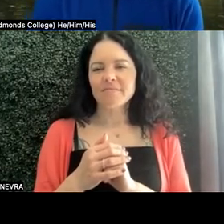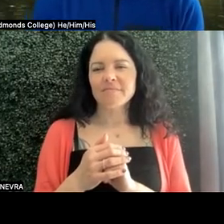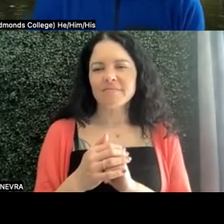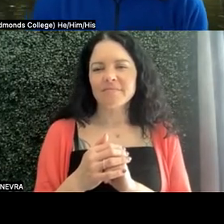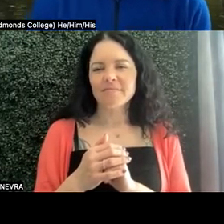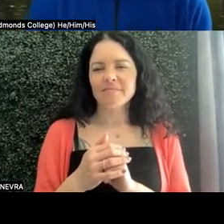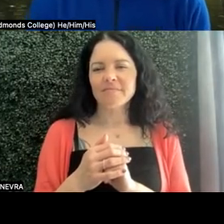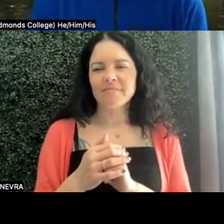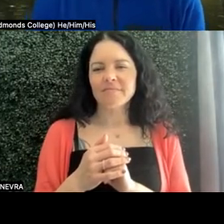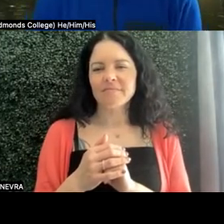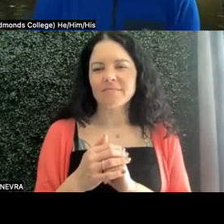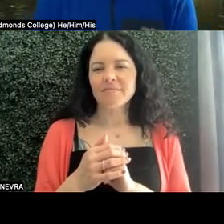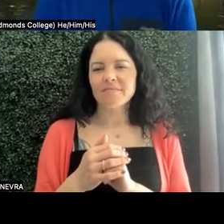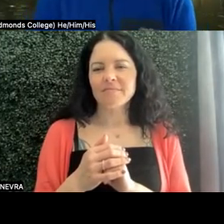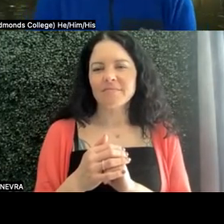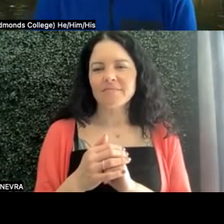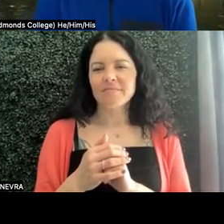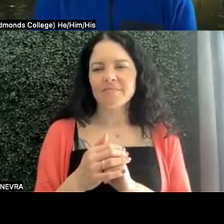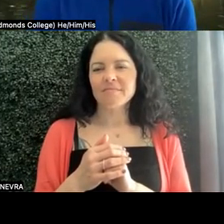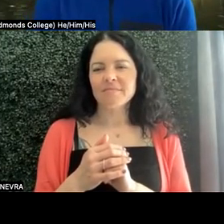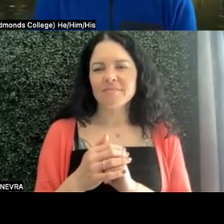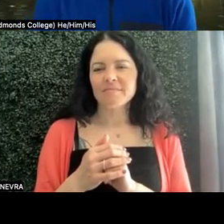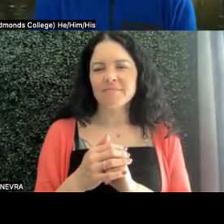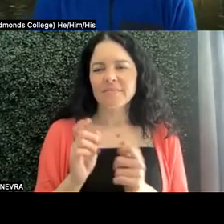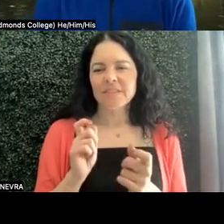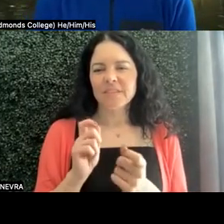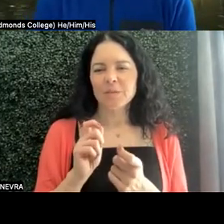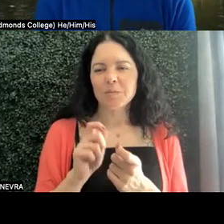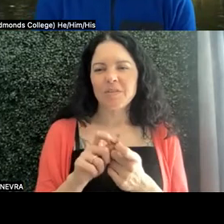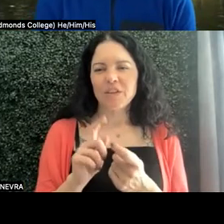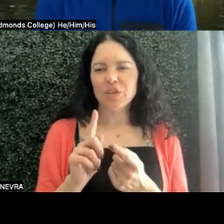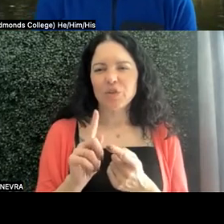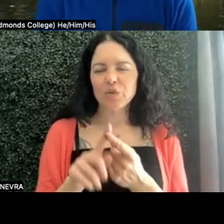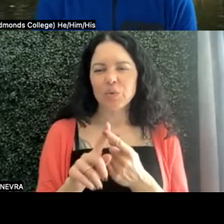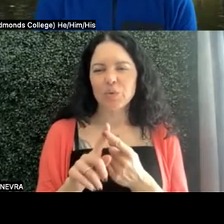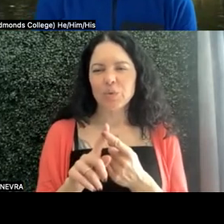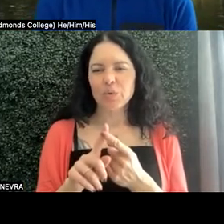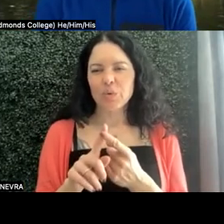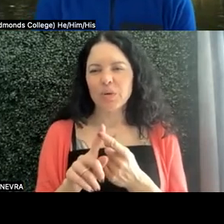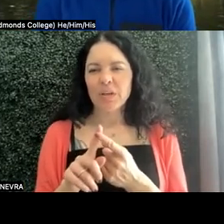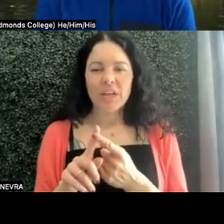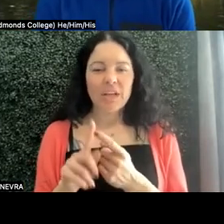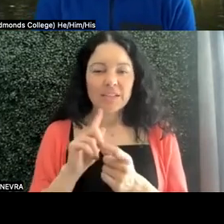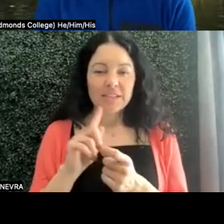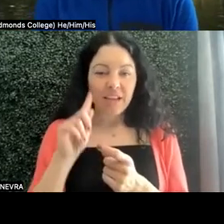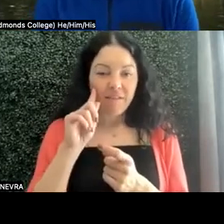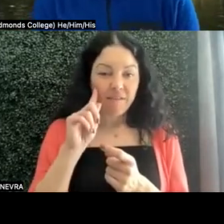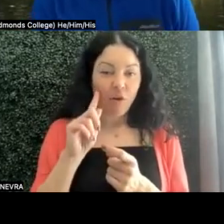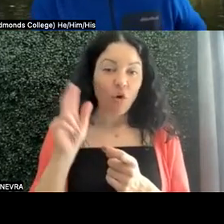yeah. So if it's specific to hearing impaired or deaf students,